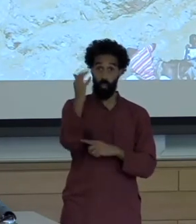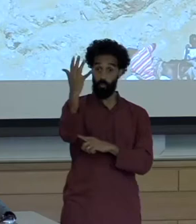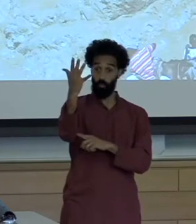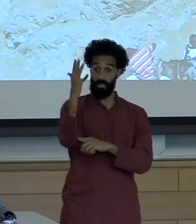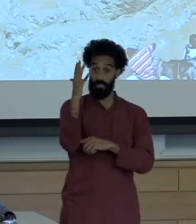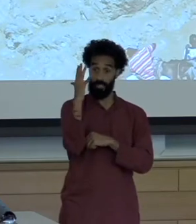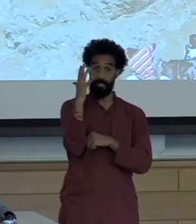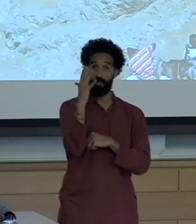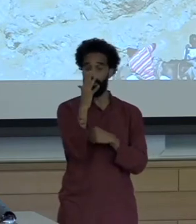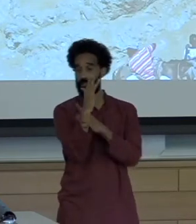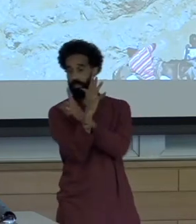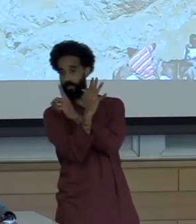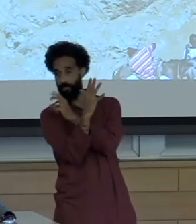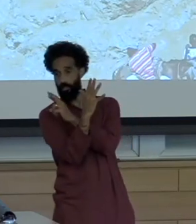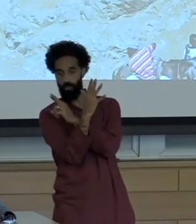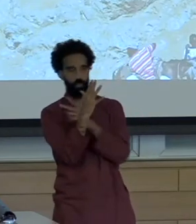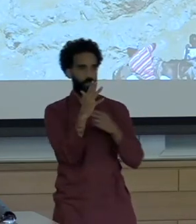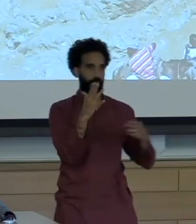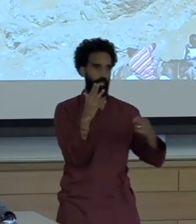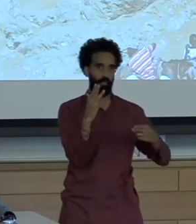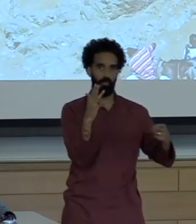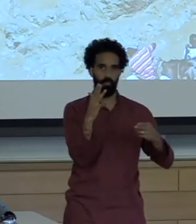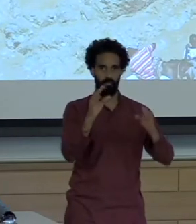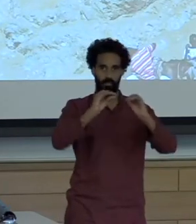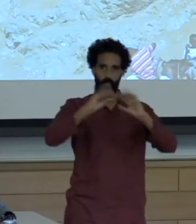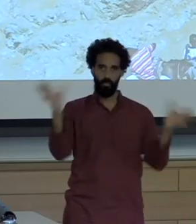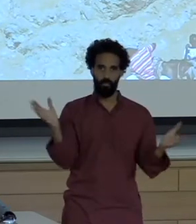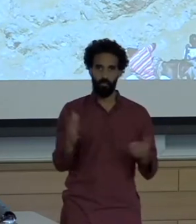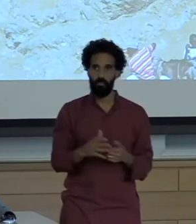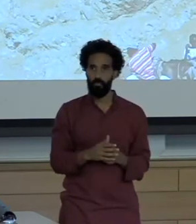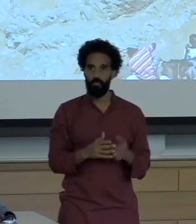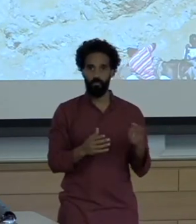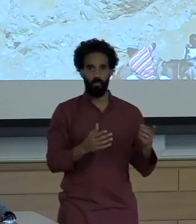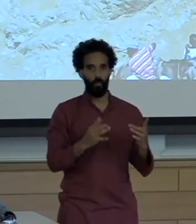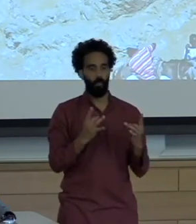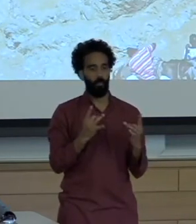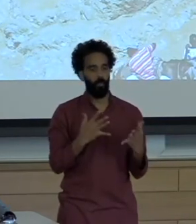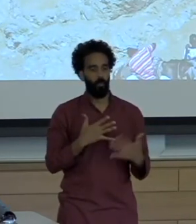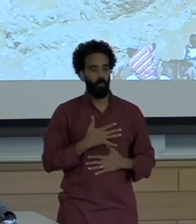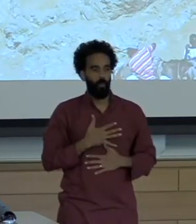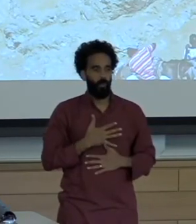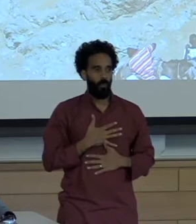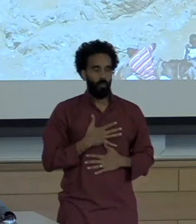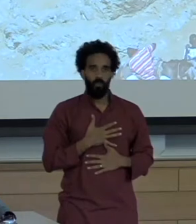It bears the scars of a land mired in misery the earth dried out and